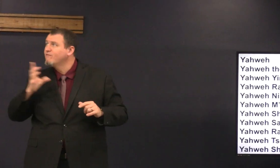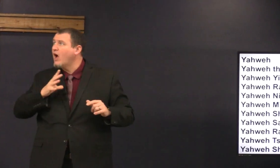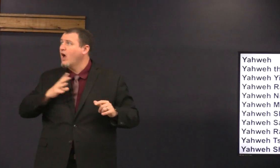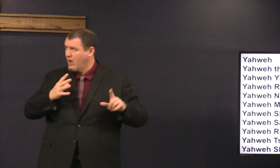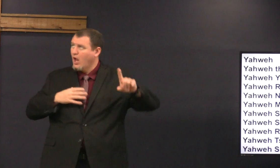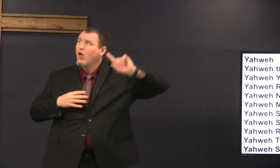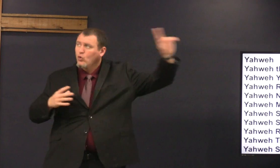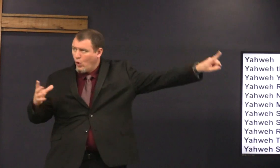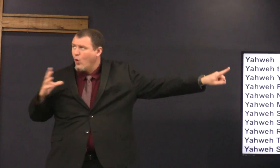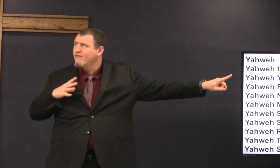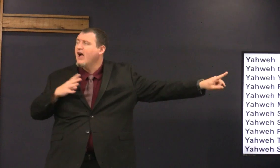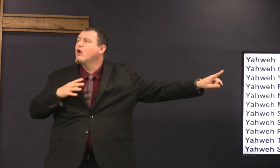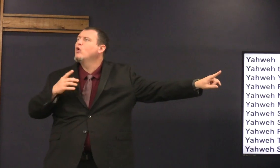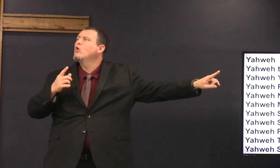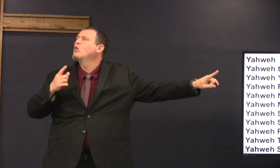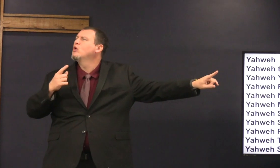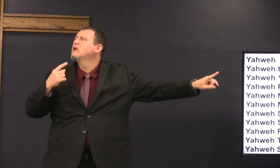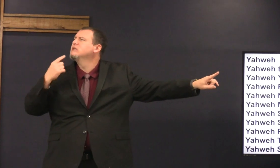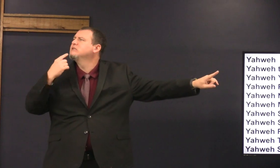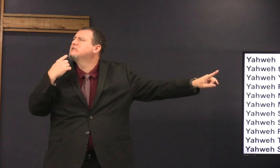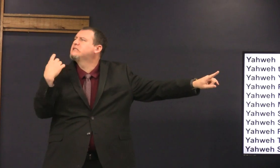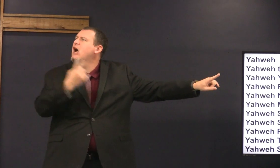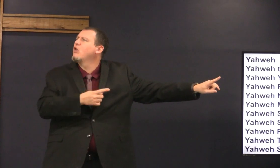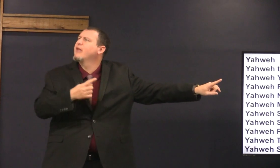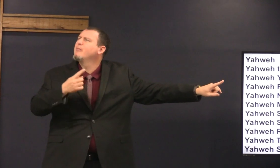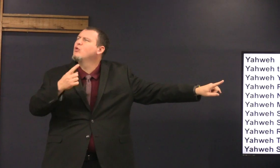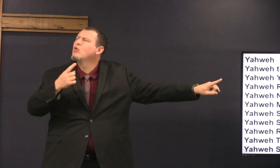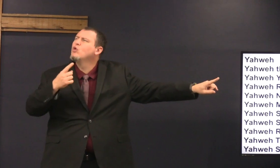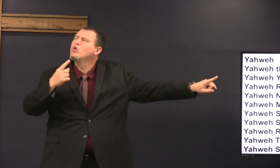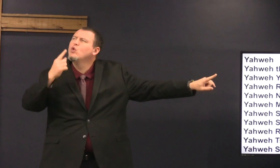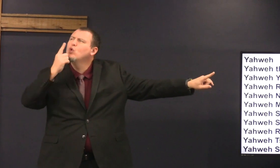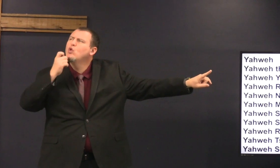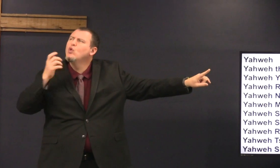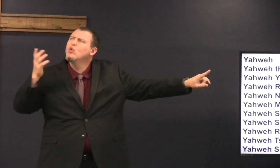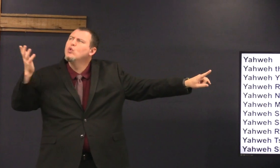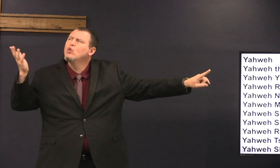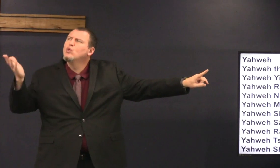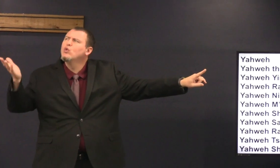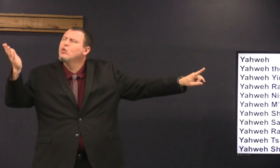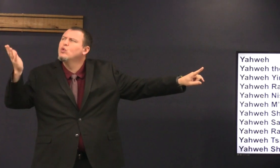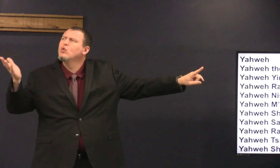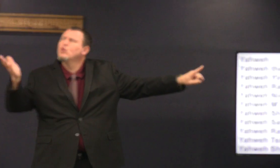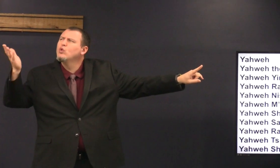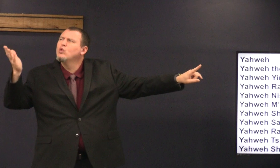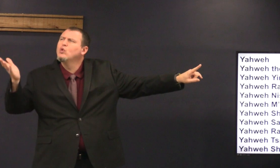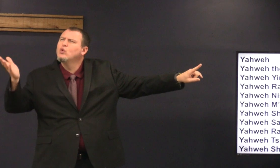to Moses and Moses says okay fine I'm going to go for you who shall I tell them sent me